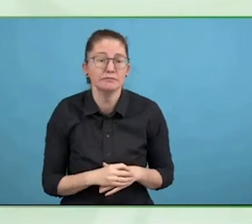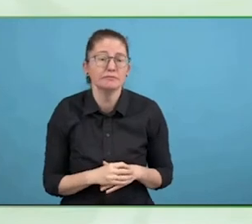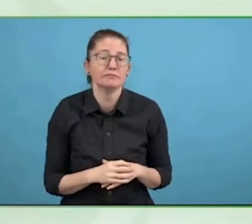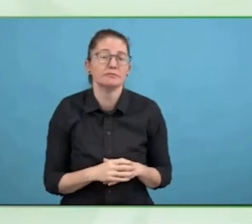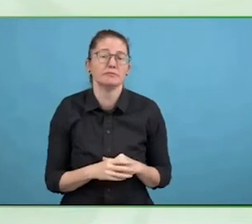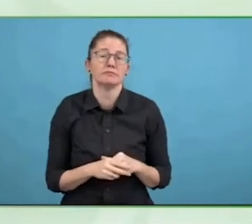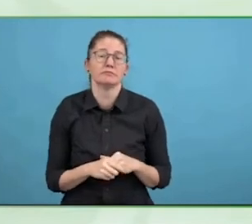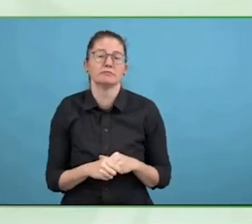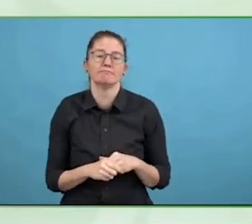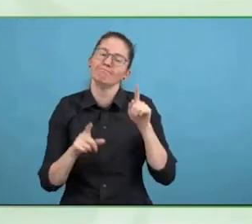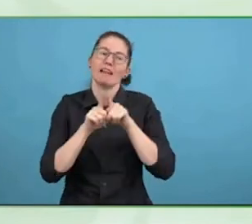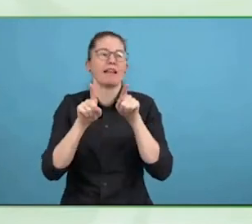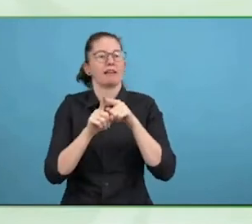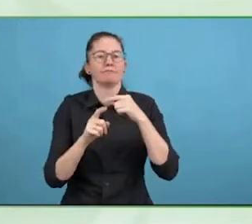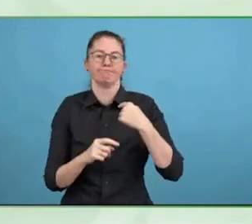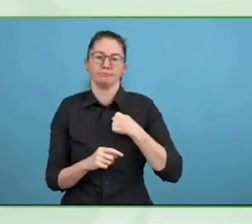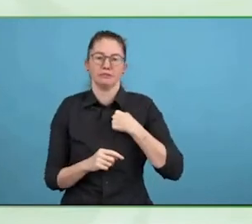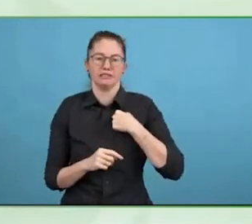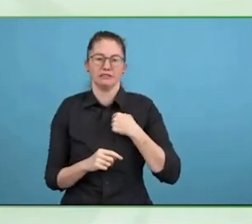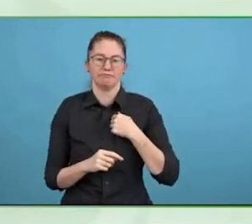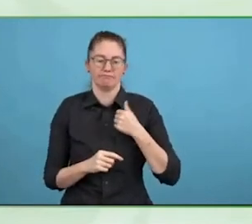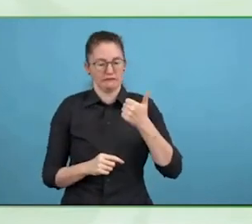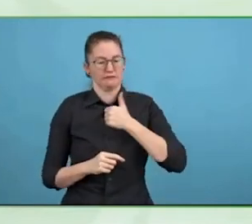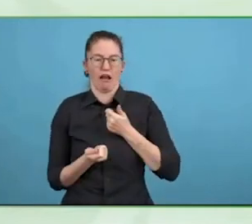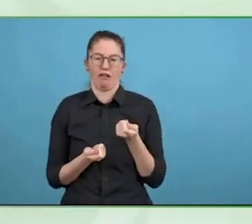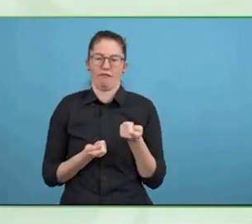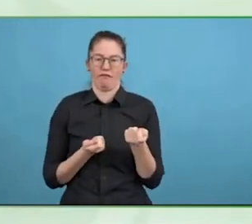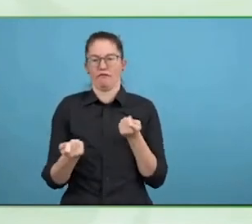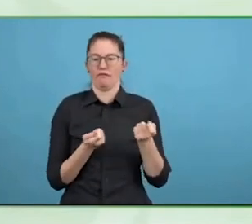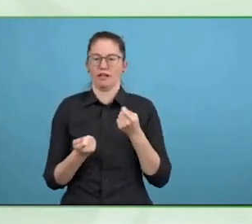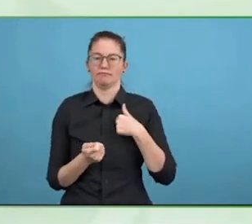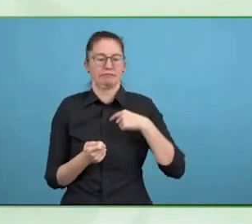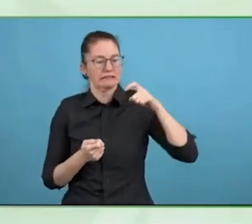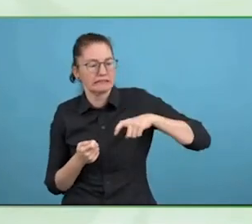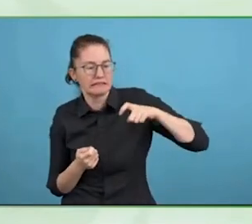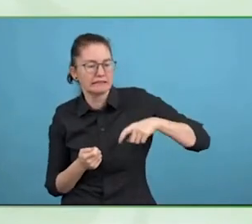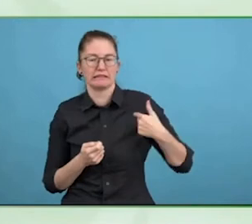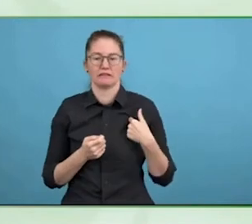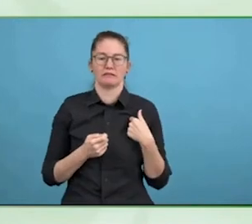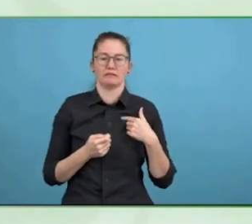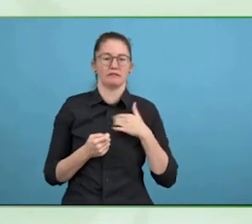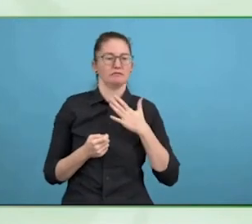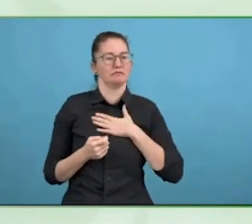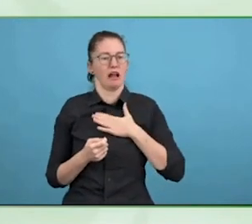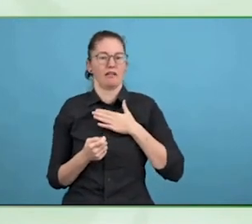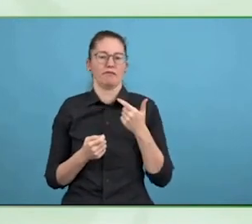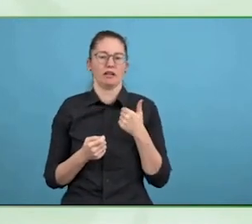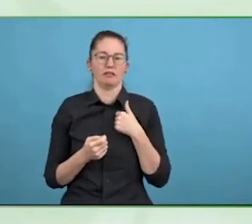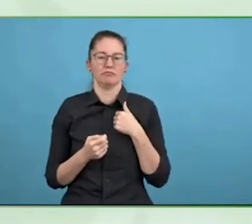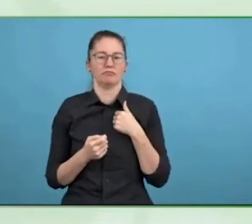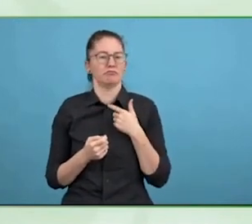If people need support, there is an obligation on the state to